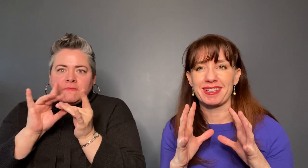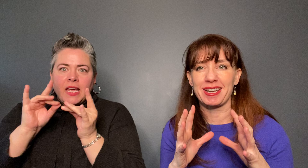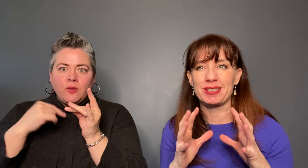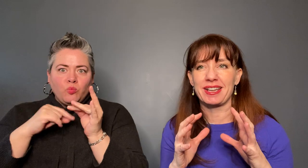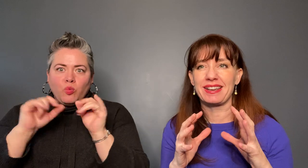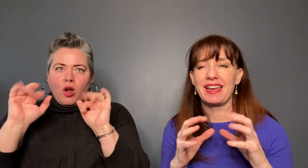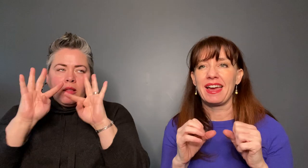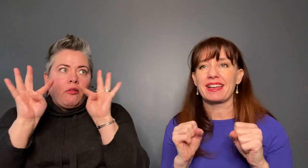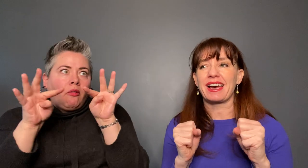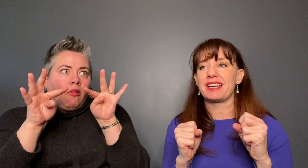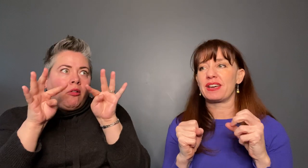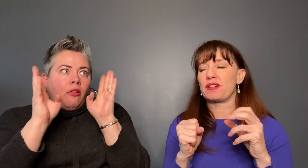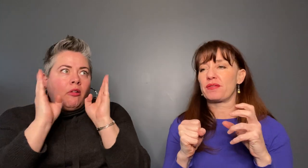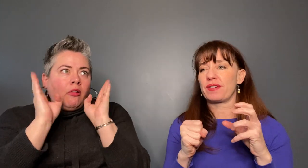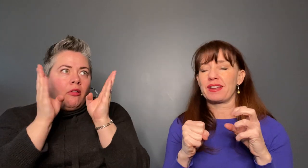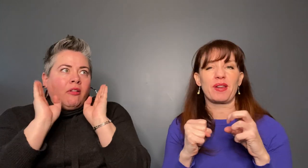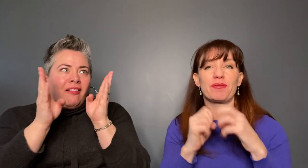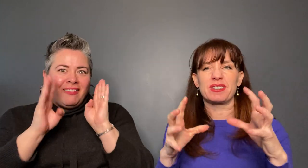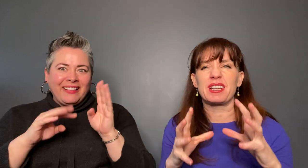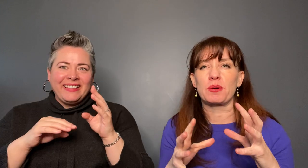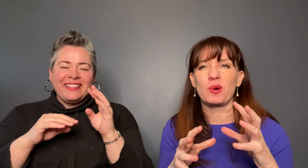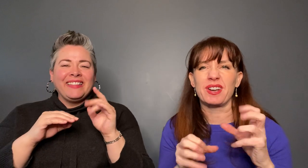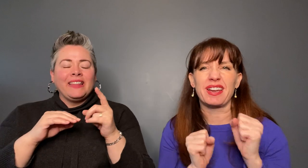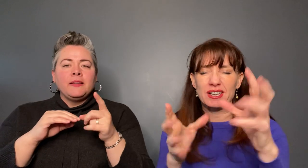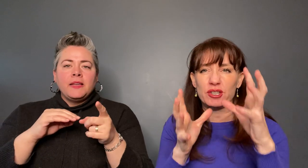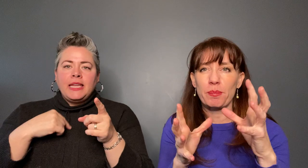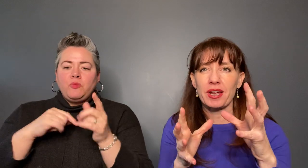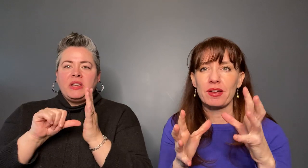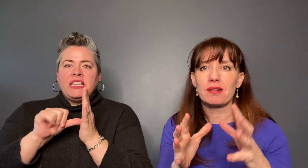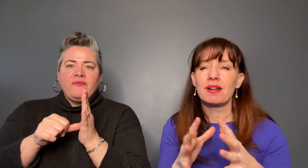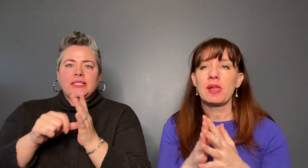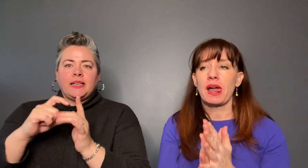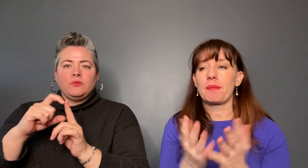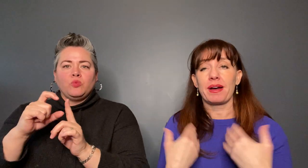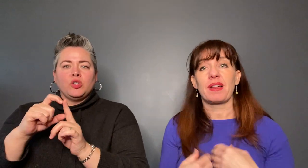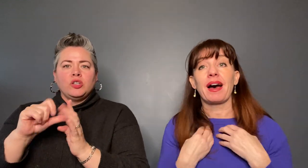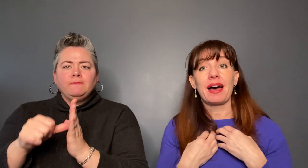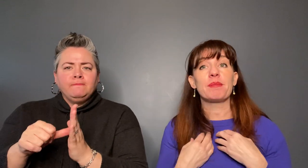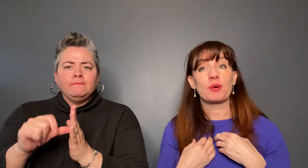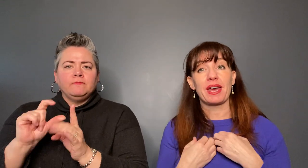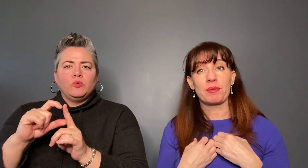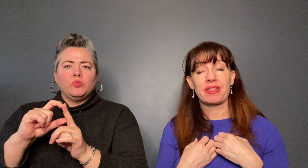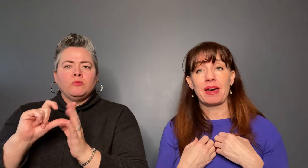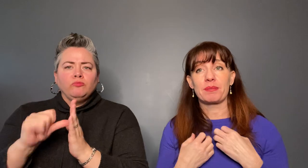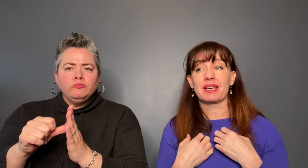emphasize a word and kind of jump at you. I'm okay with that because